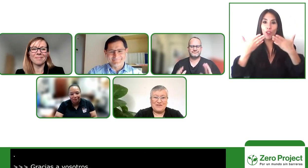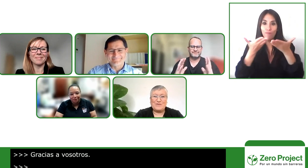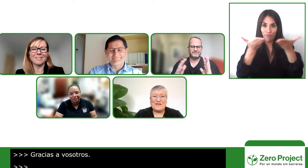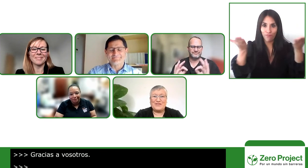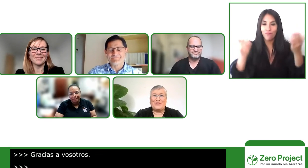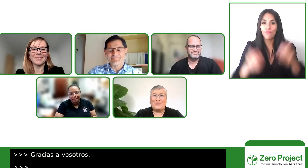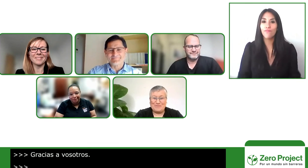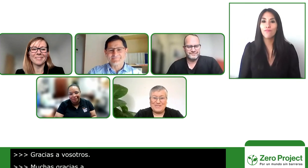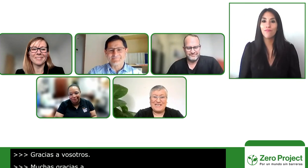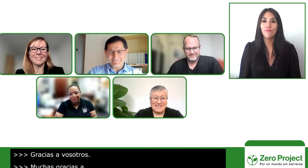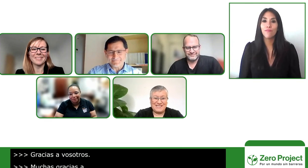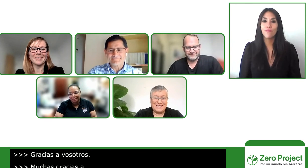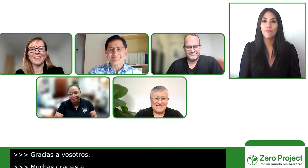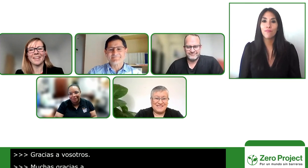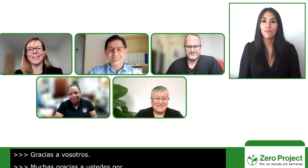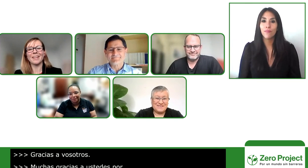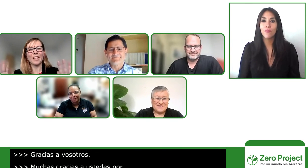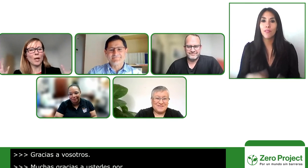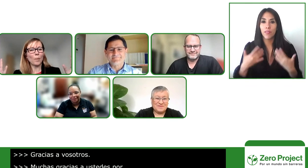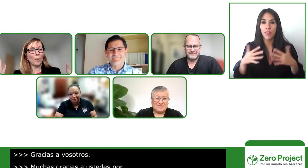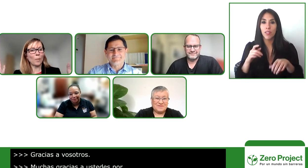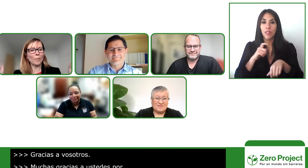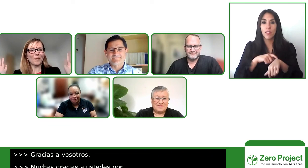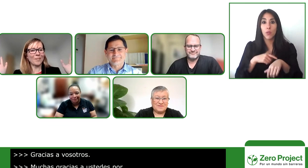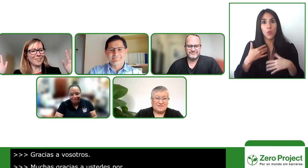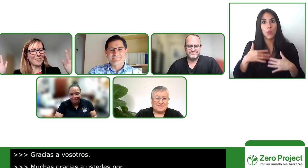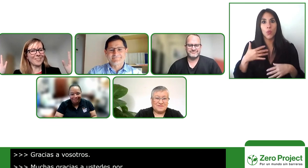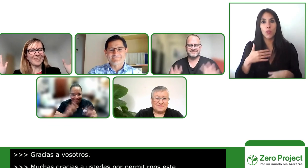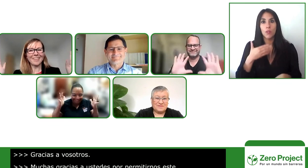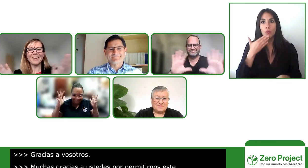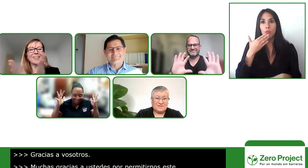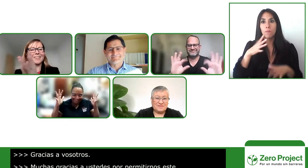us to share this space which is so wonderful for all thank you very much you